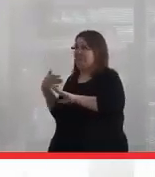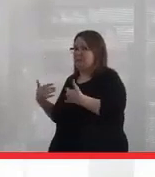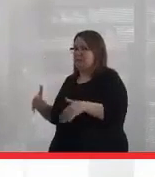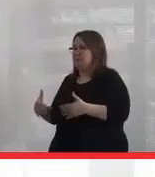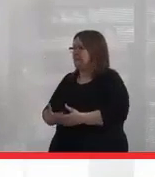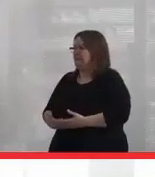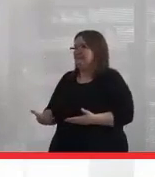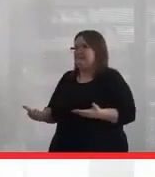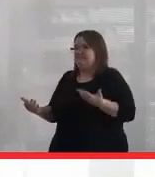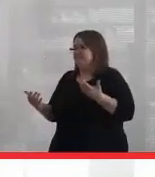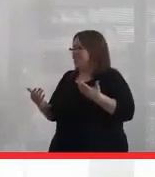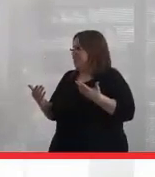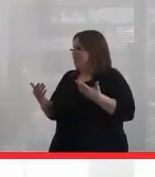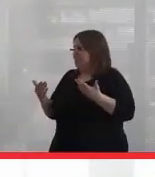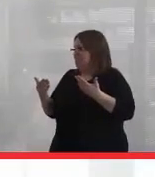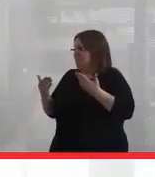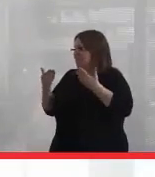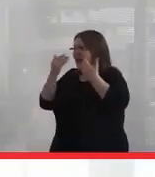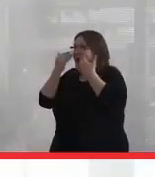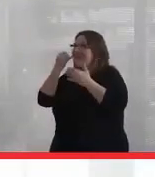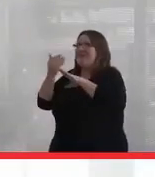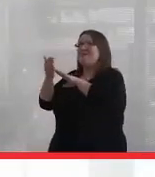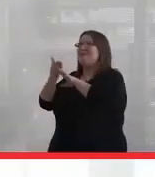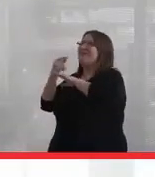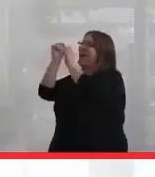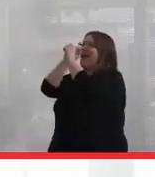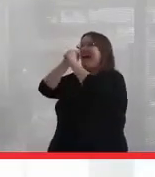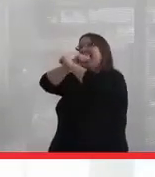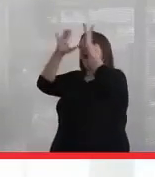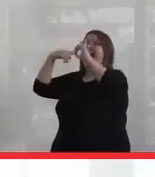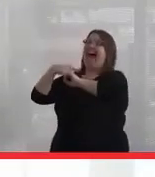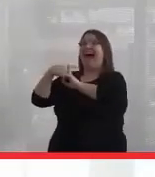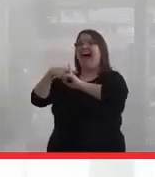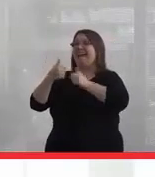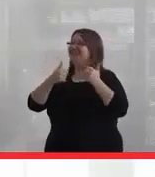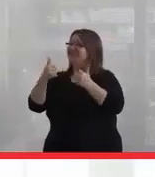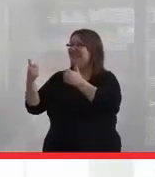And I don't know if I had rose-coloured glasses on before and I just didn't see.